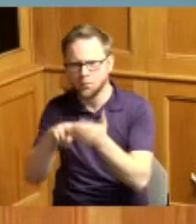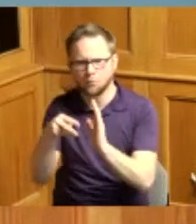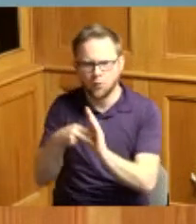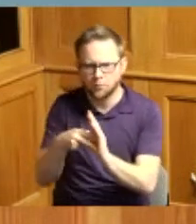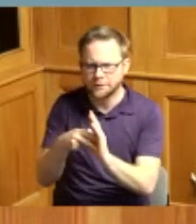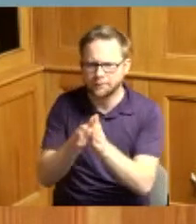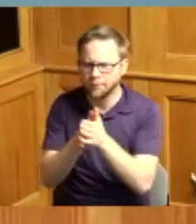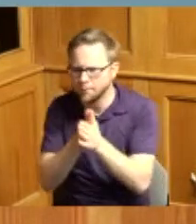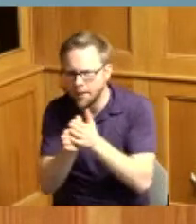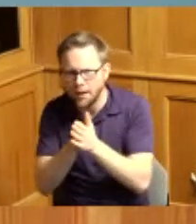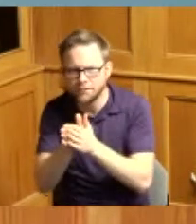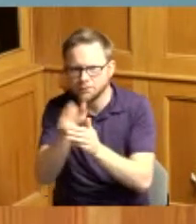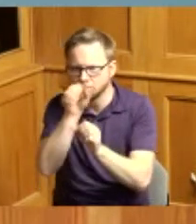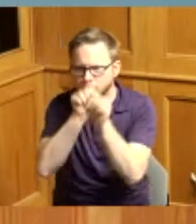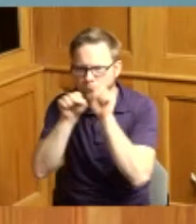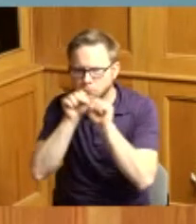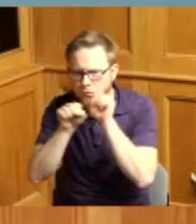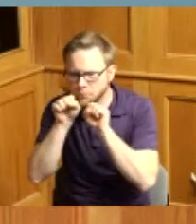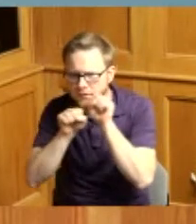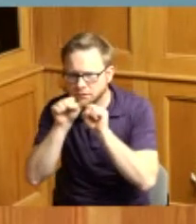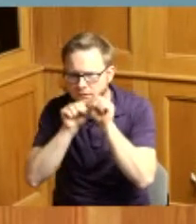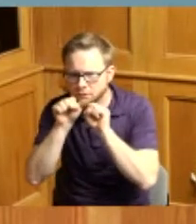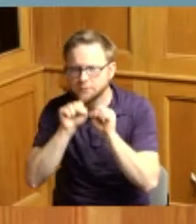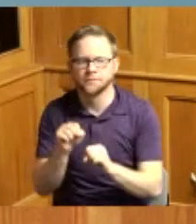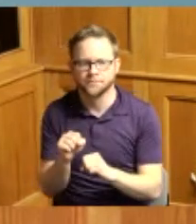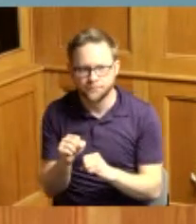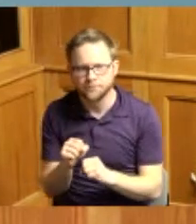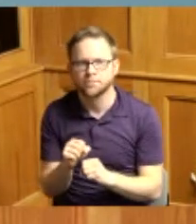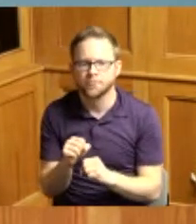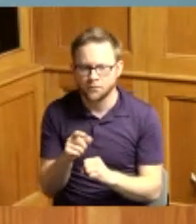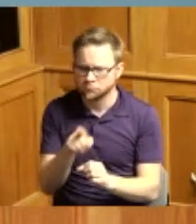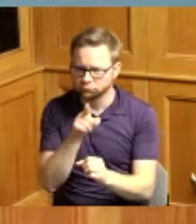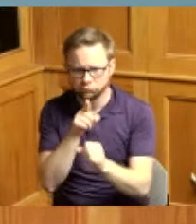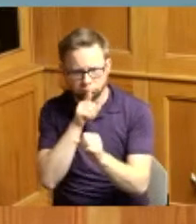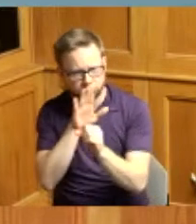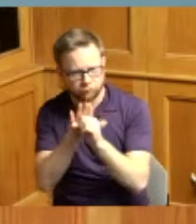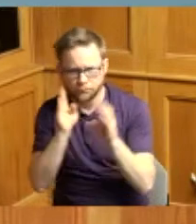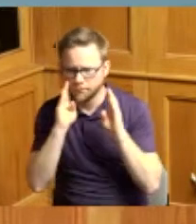whereas Carolyn is dedicated to ensuring that every child has equitable opportunity